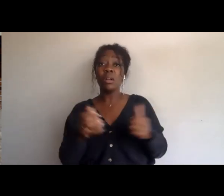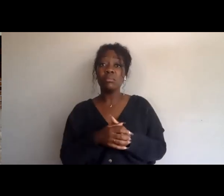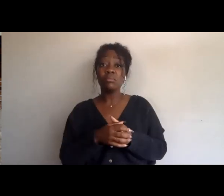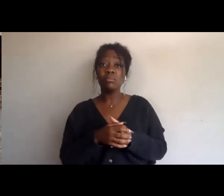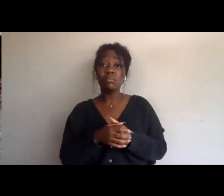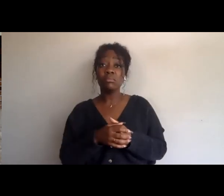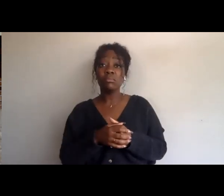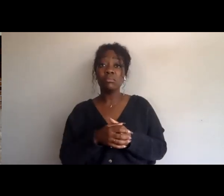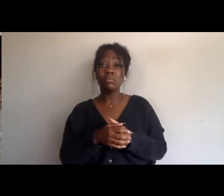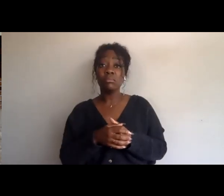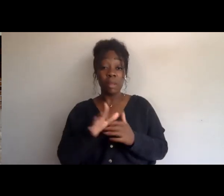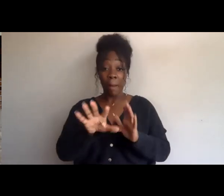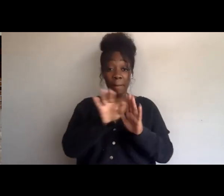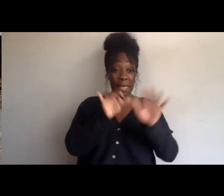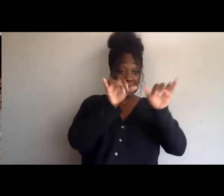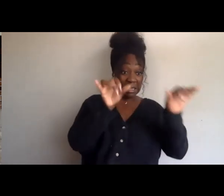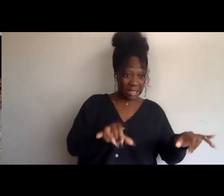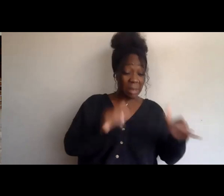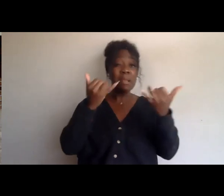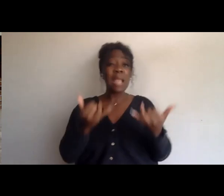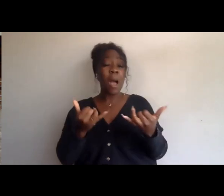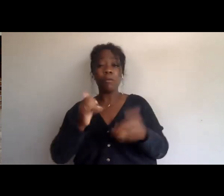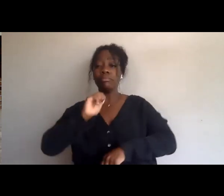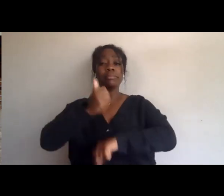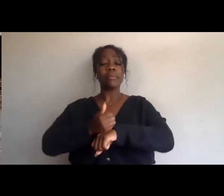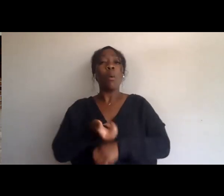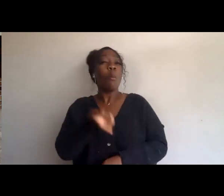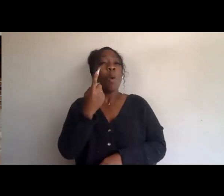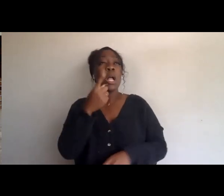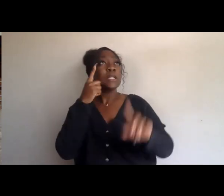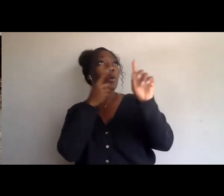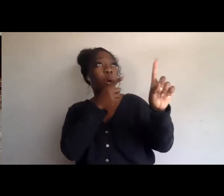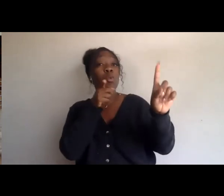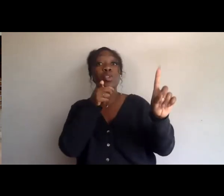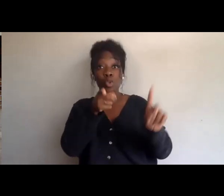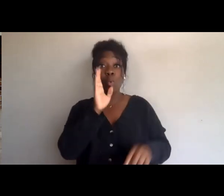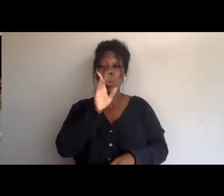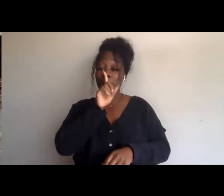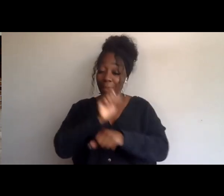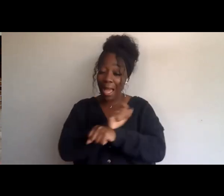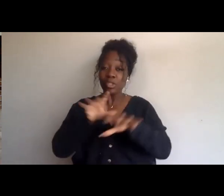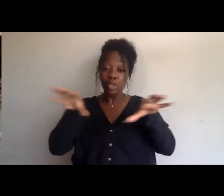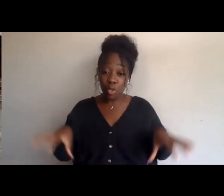What's one thing that you are going to do, in order to move that system